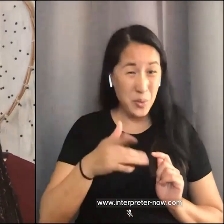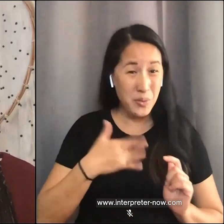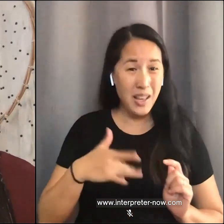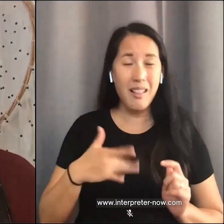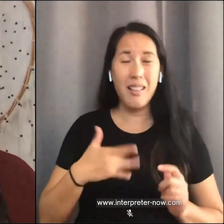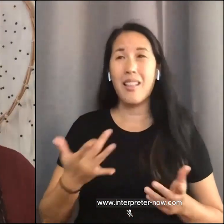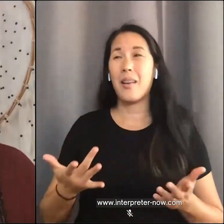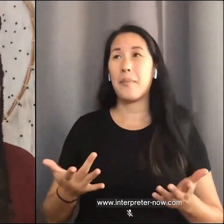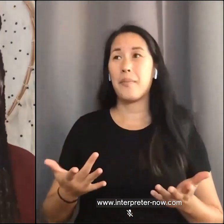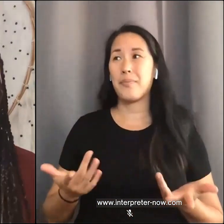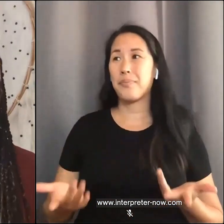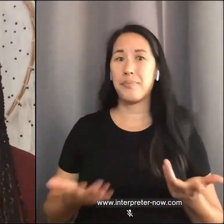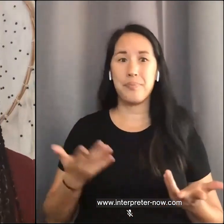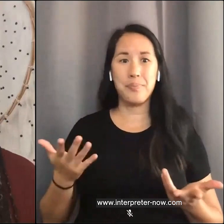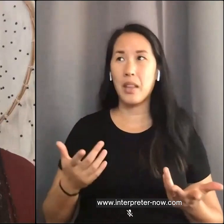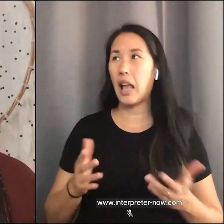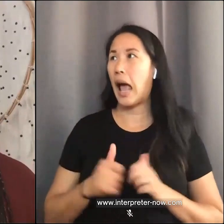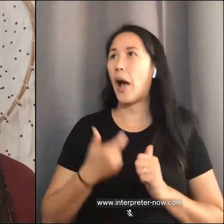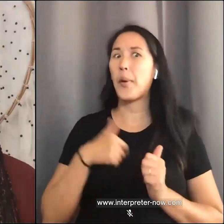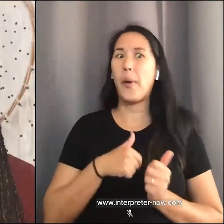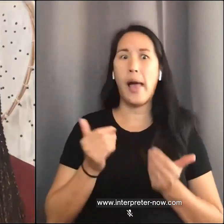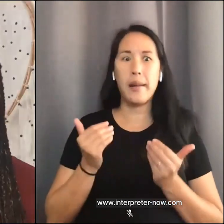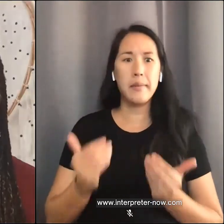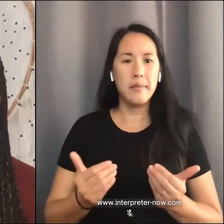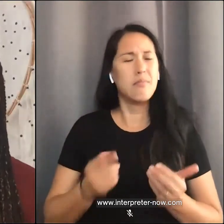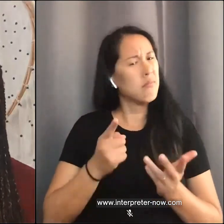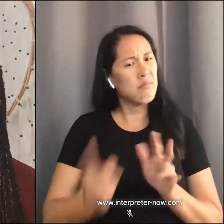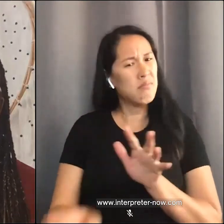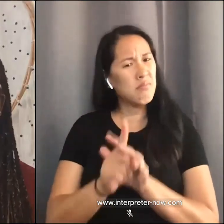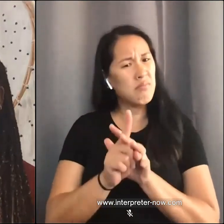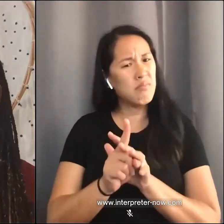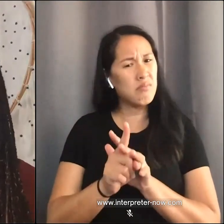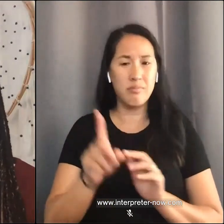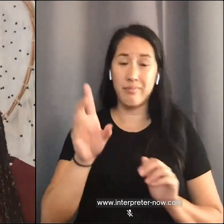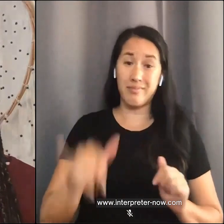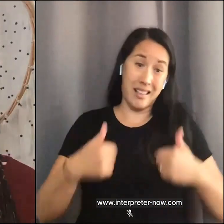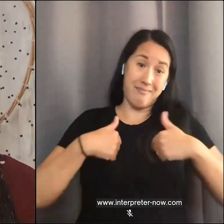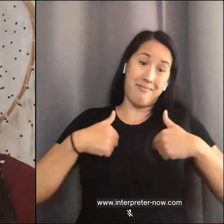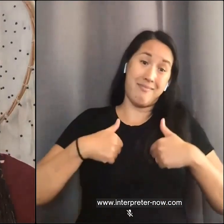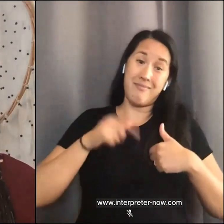reason, no way forward, you show up. Because that is what I've been doing, in the middle